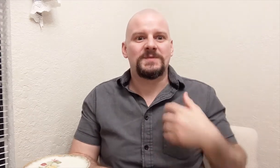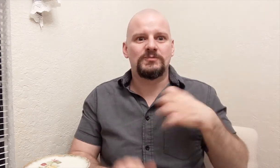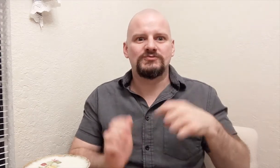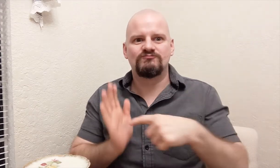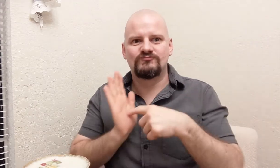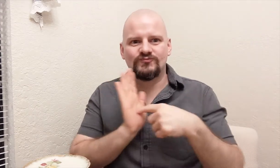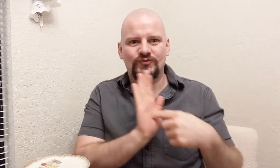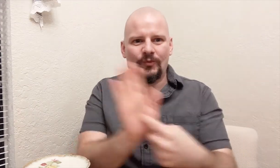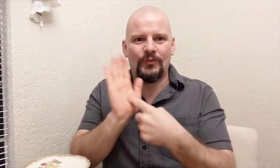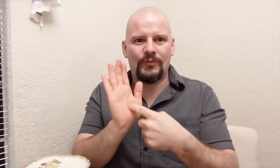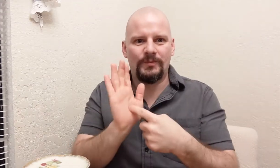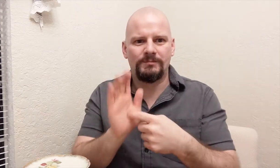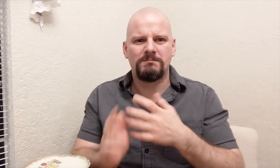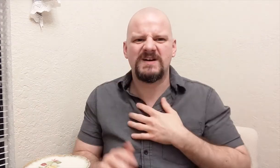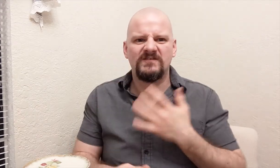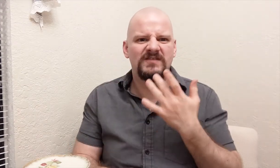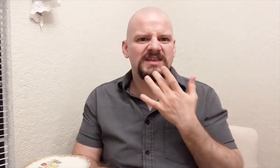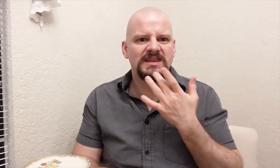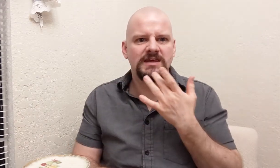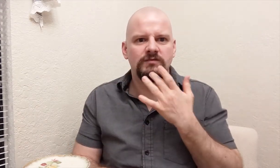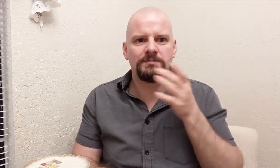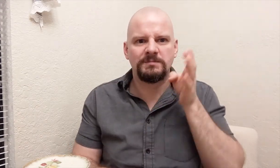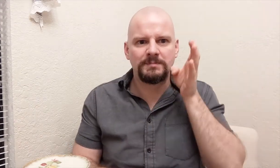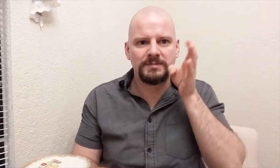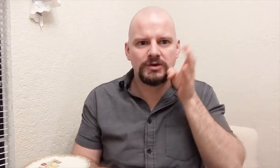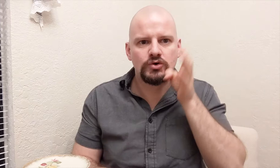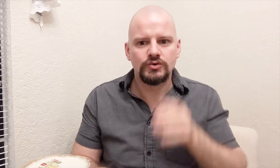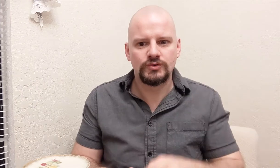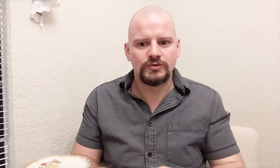I want to show you my favourite beer.